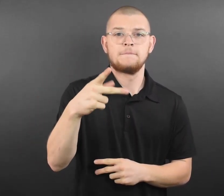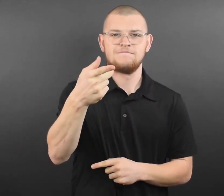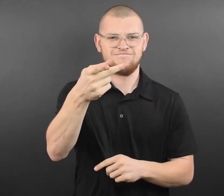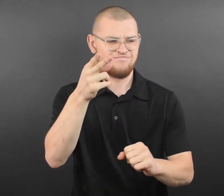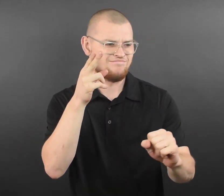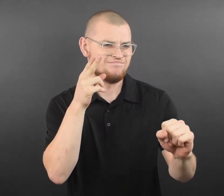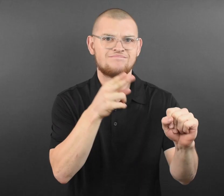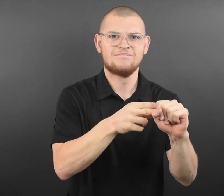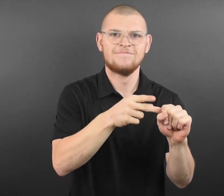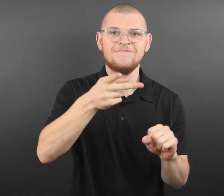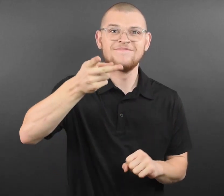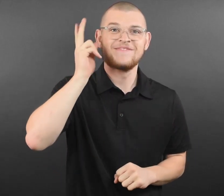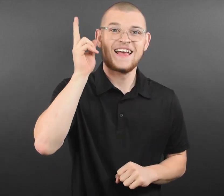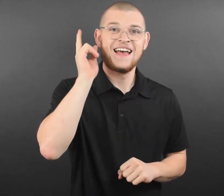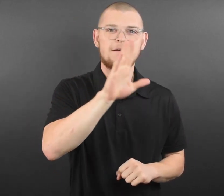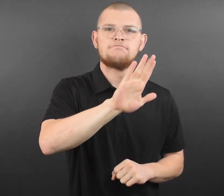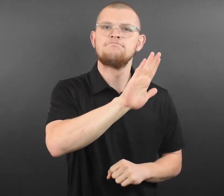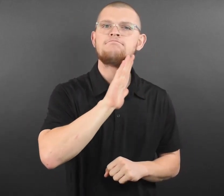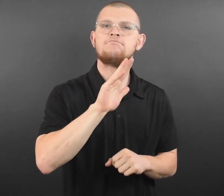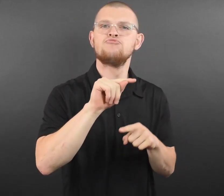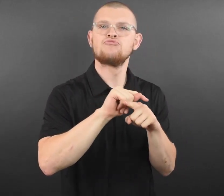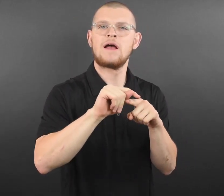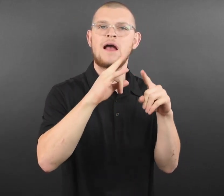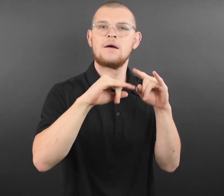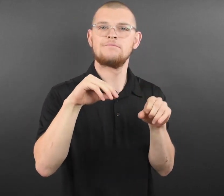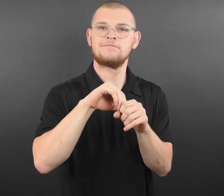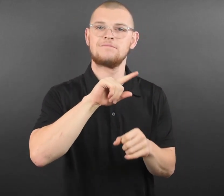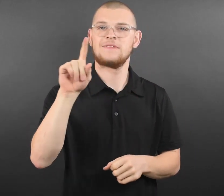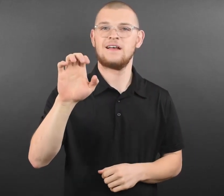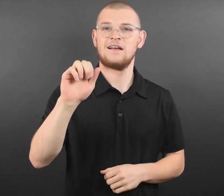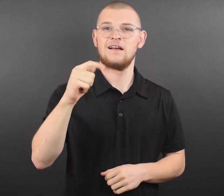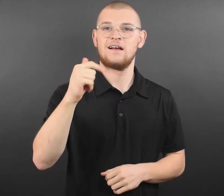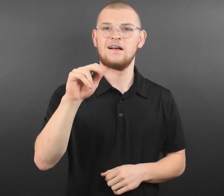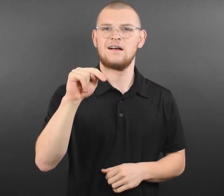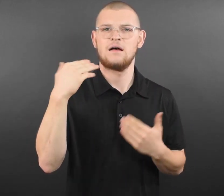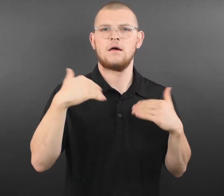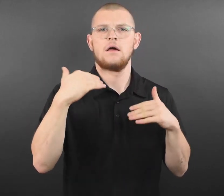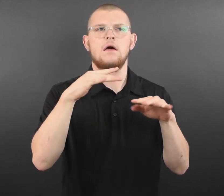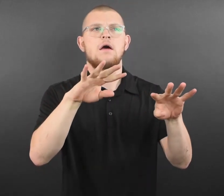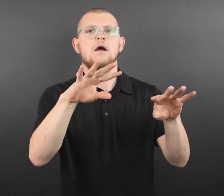game as the Minnesota Vikings take on the Los Angeles Rams at U.S. Bank Stadium.